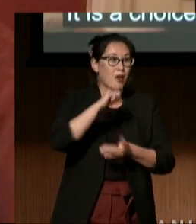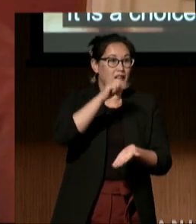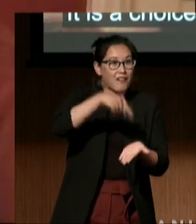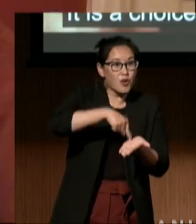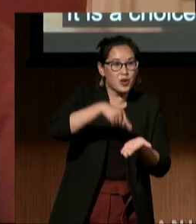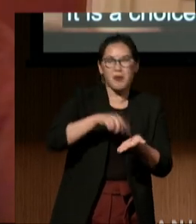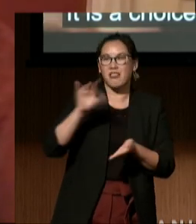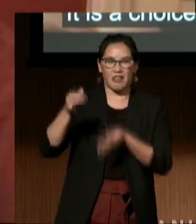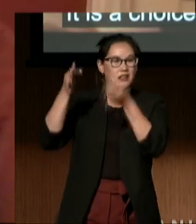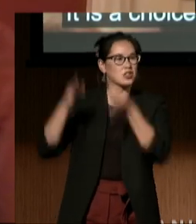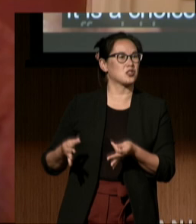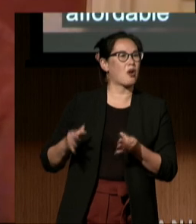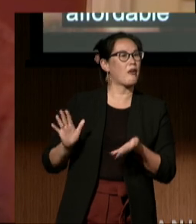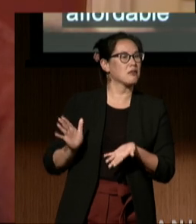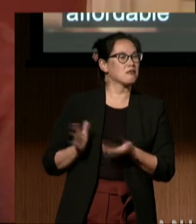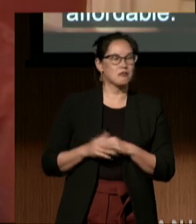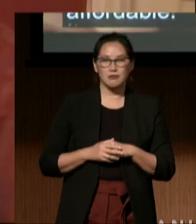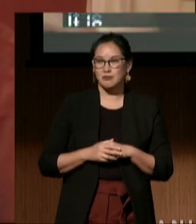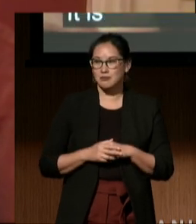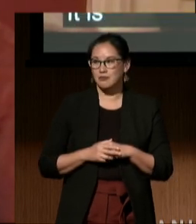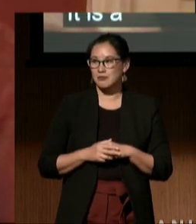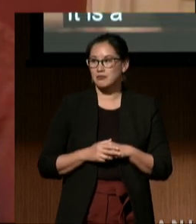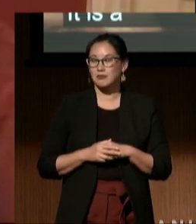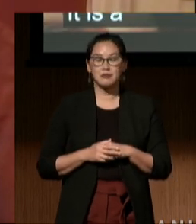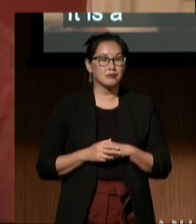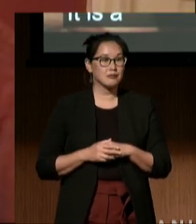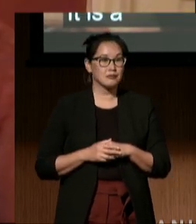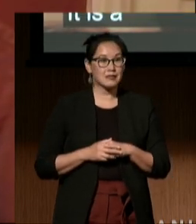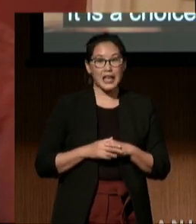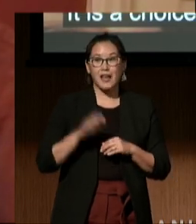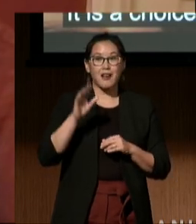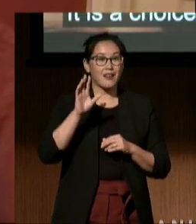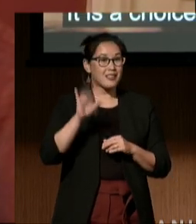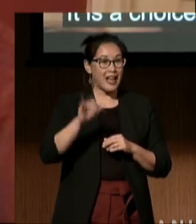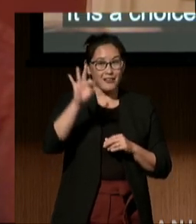It is a choice to scam folks out of the federal aid